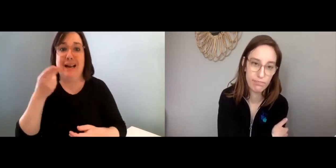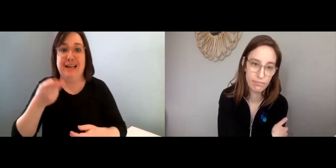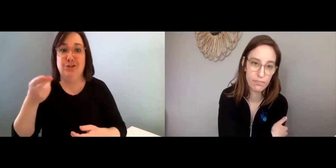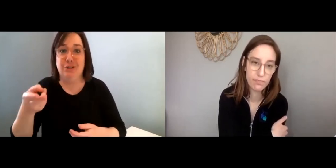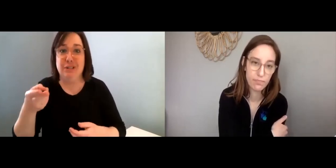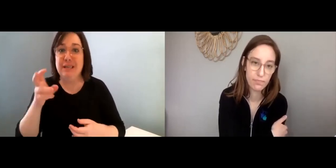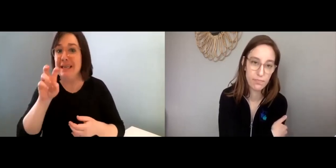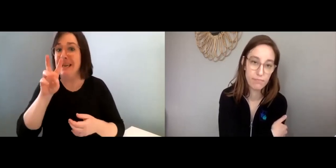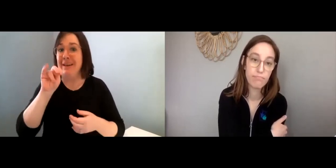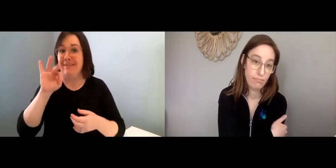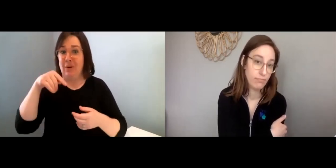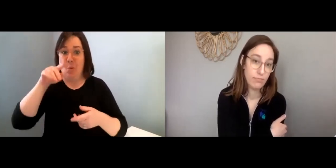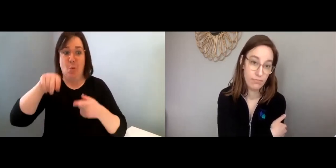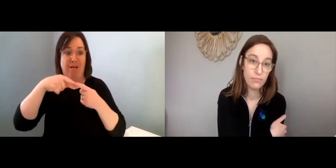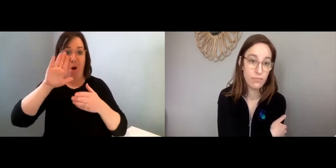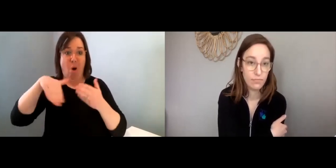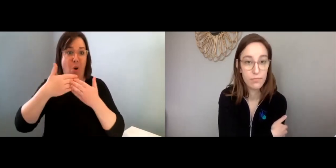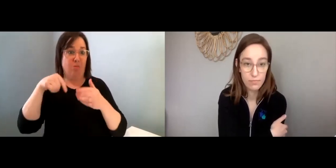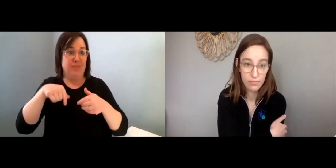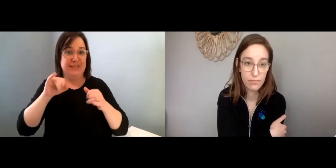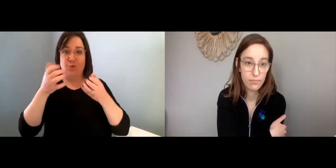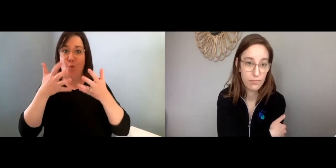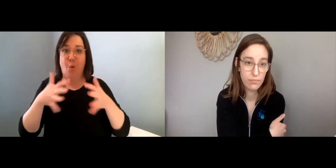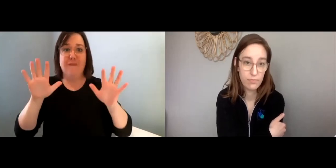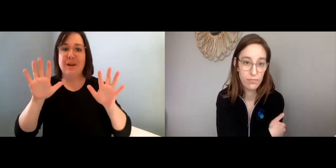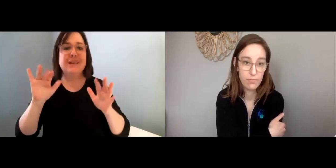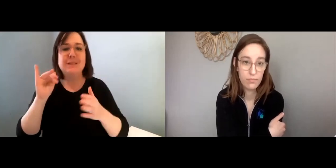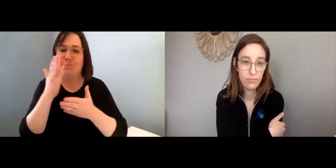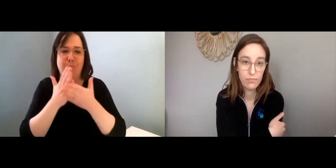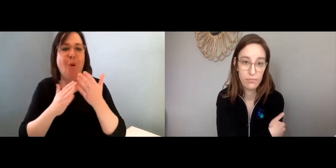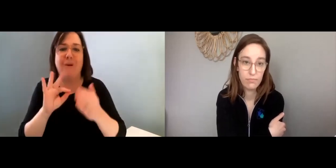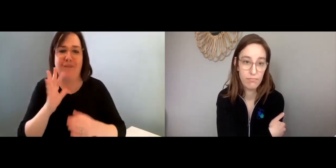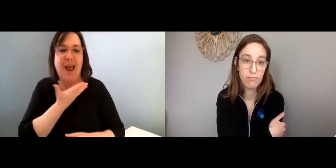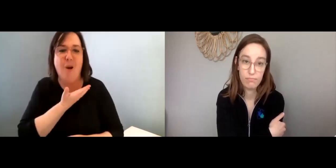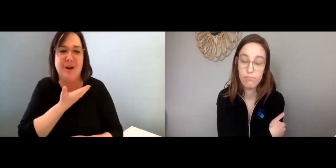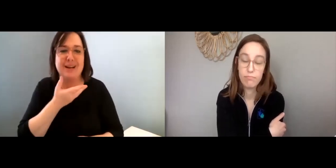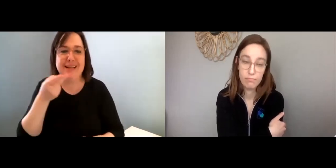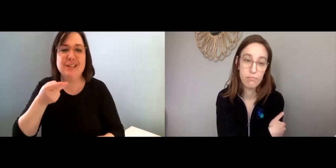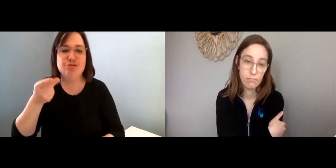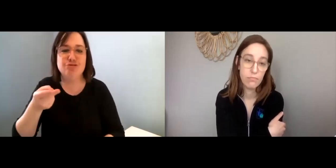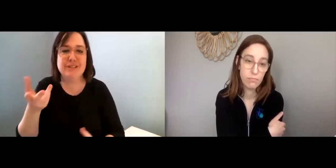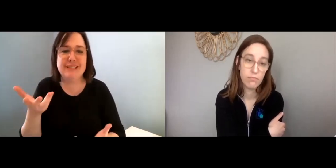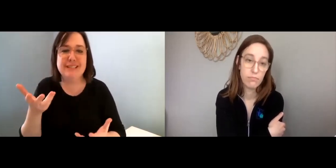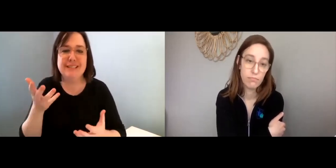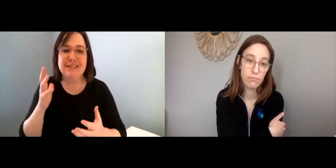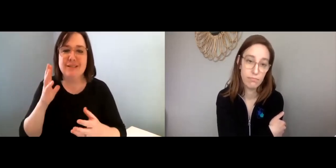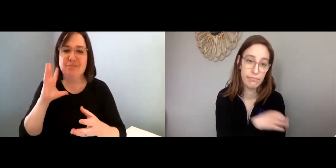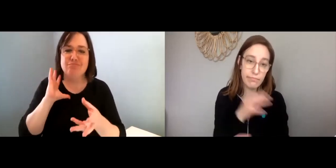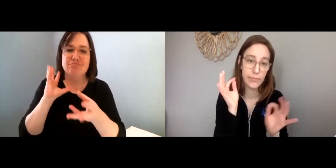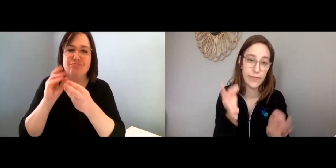and that it will become part of our history. Even when all of this is over, we have to recognize that this is part of our history.